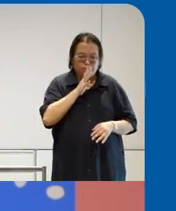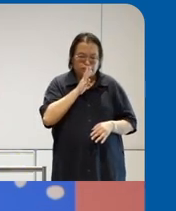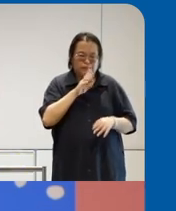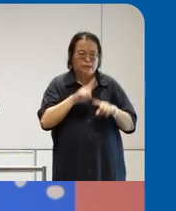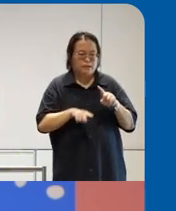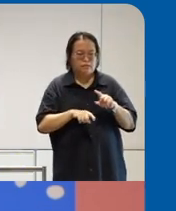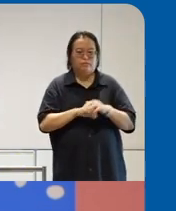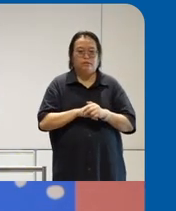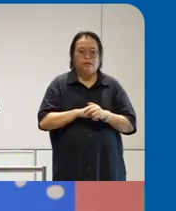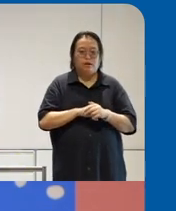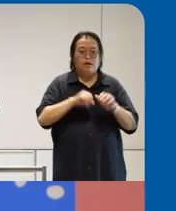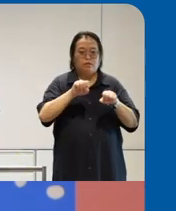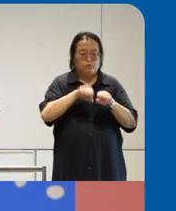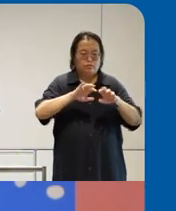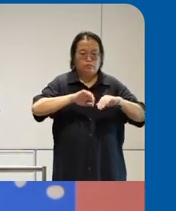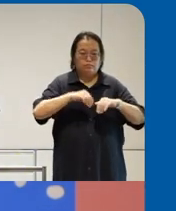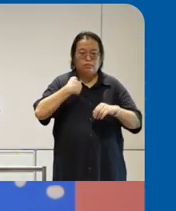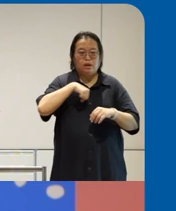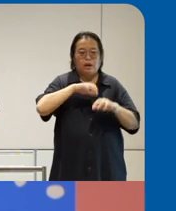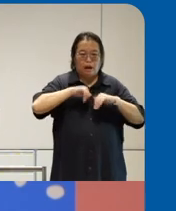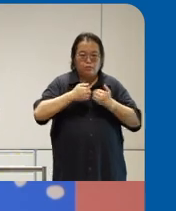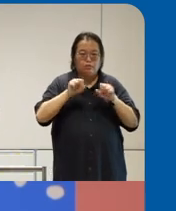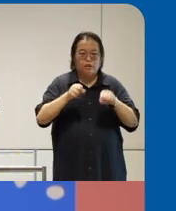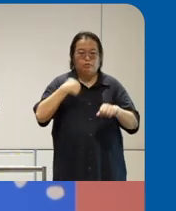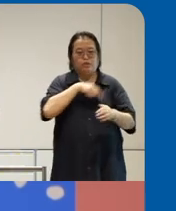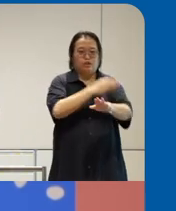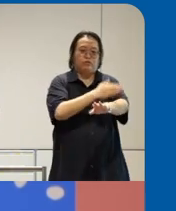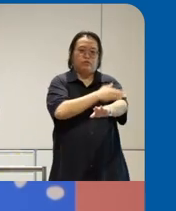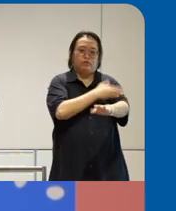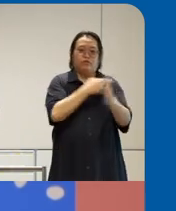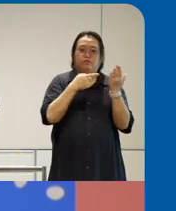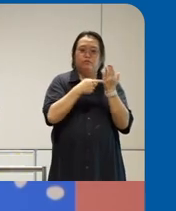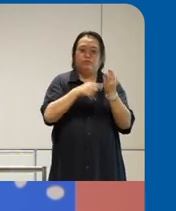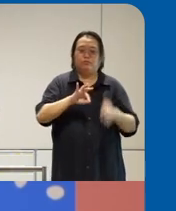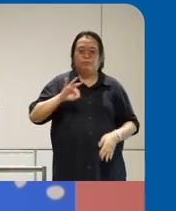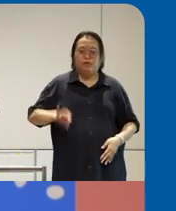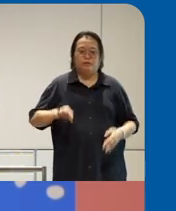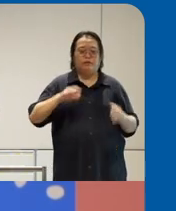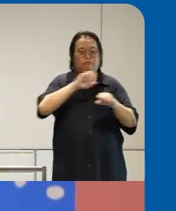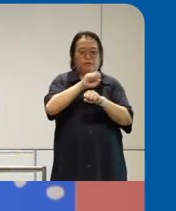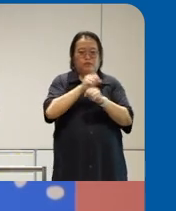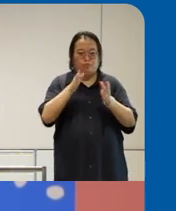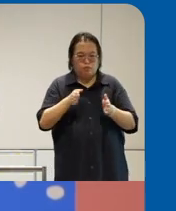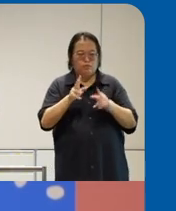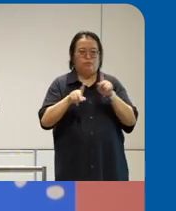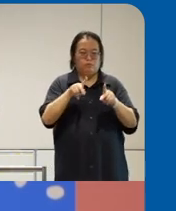technology um to really benefit um citizens uh one question I love to Poe to people when they ask the